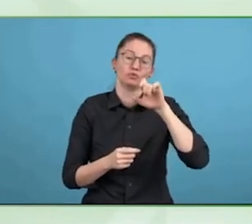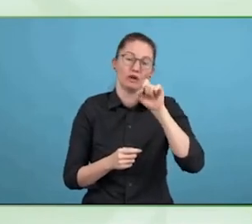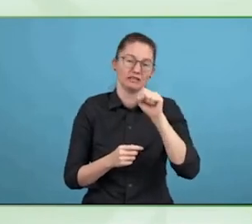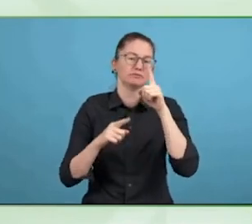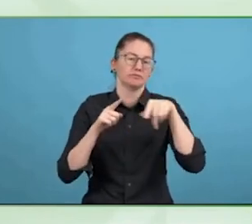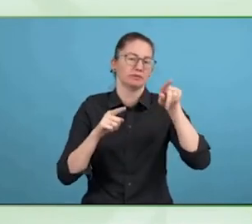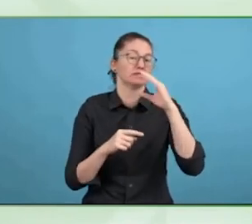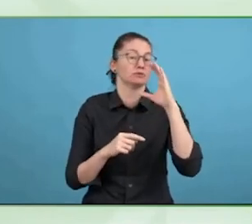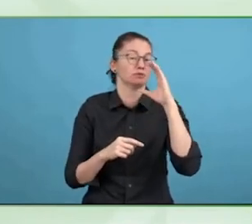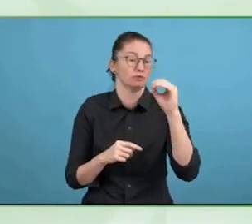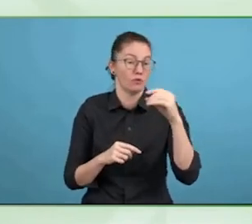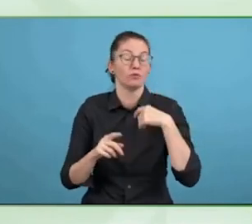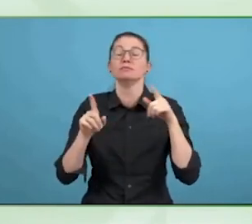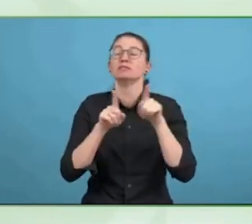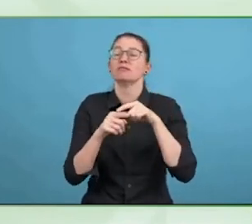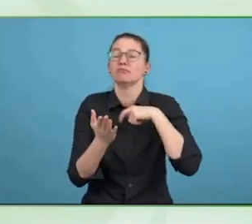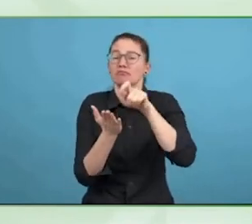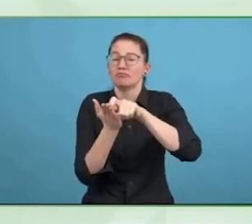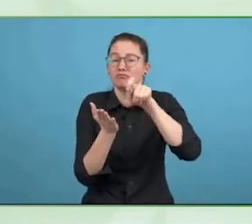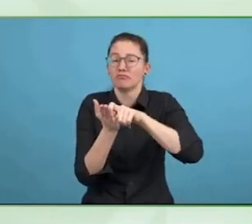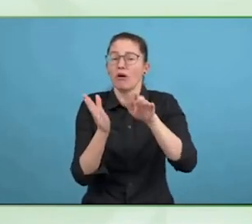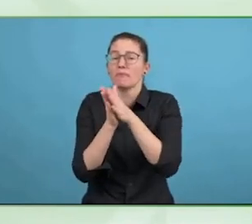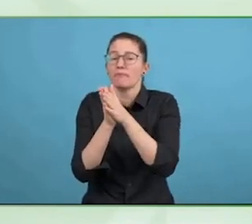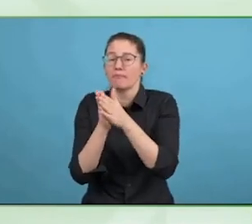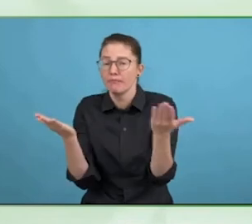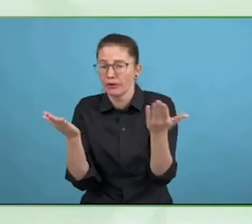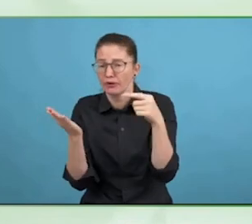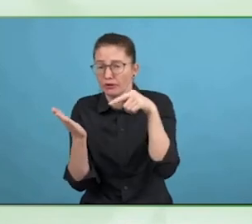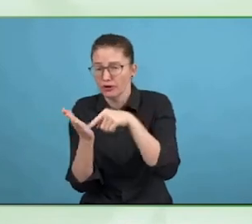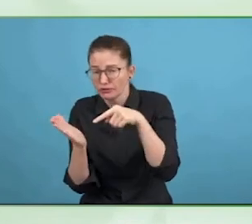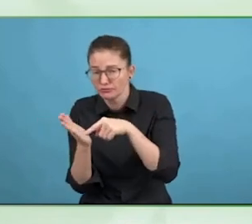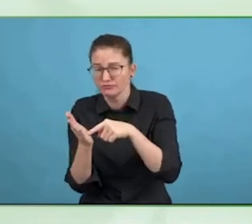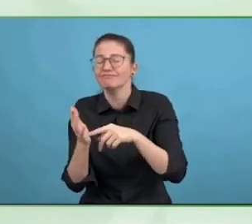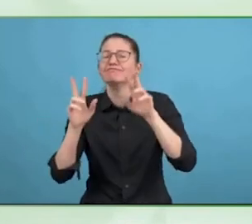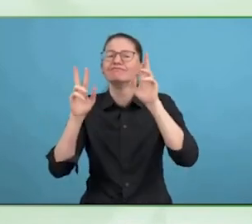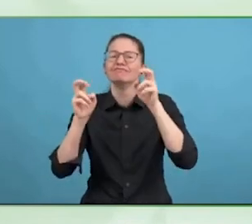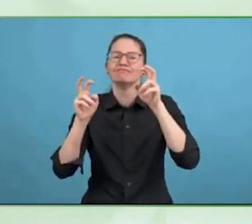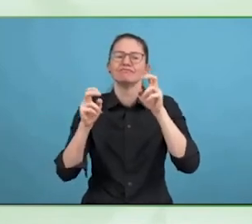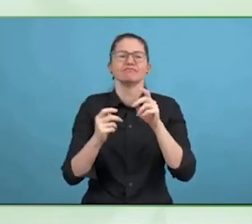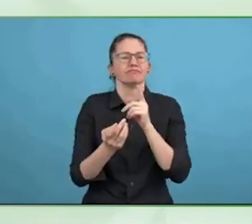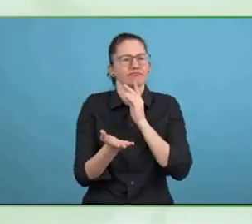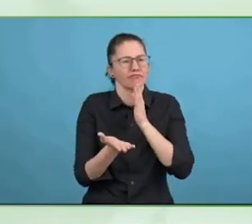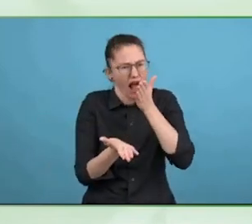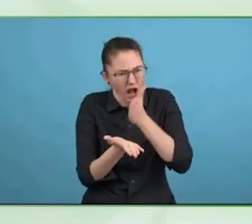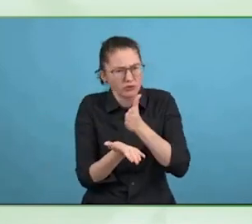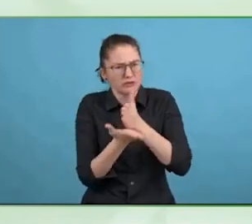I can introduce to you Josh Miller, the co-founder of 3Play Media.